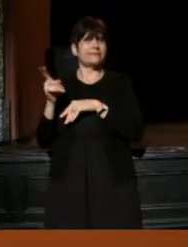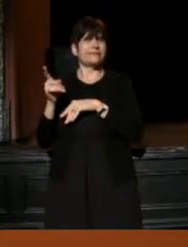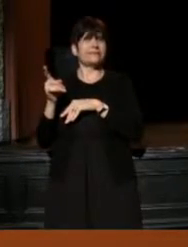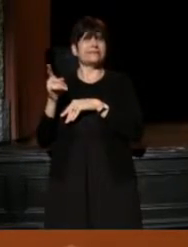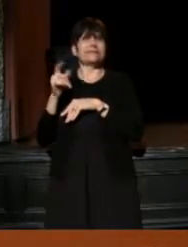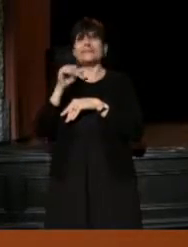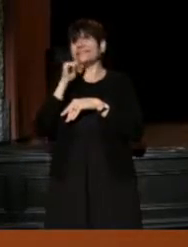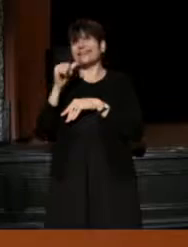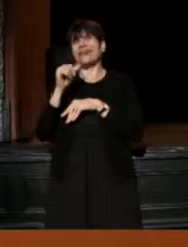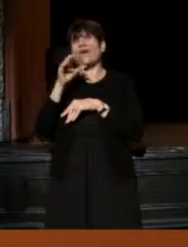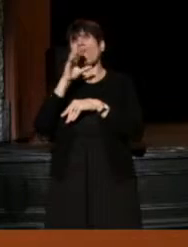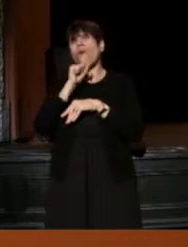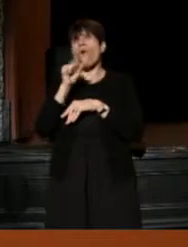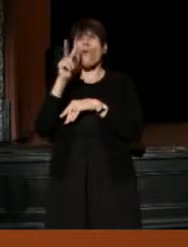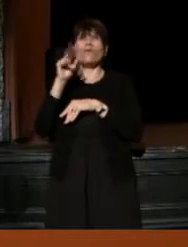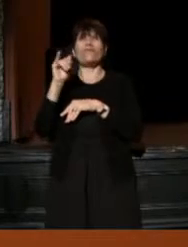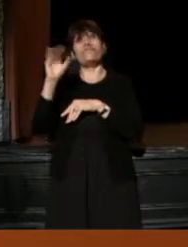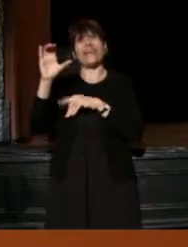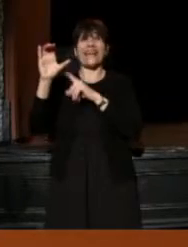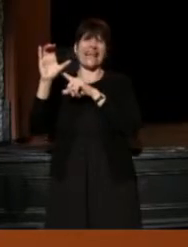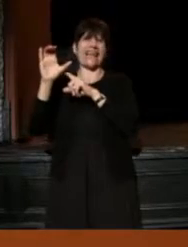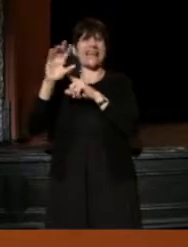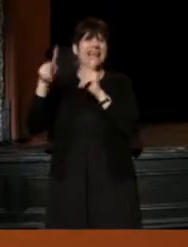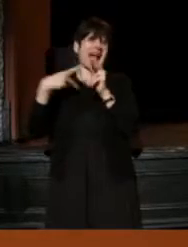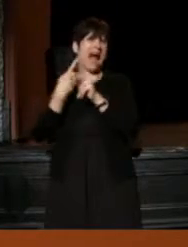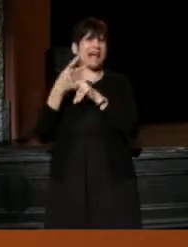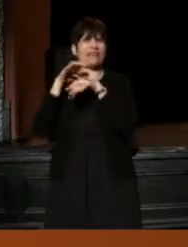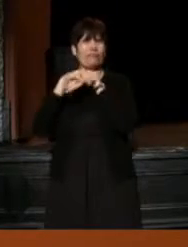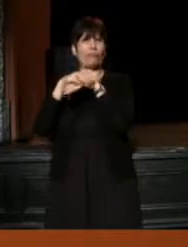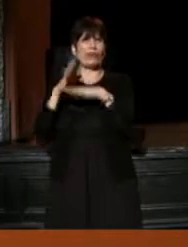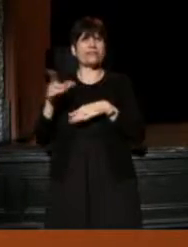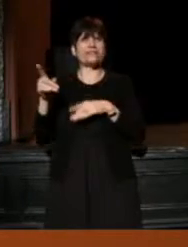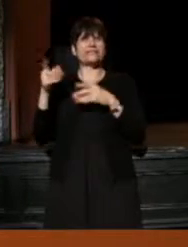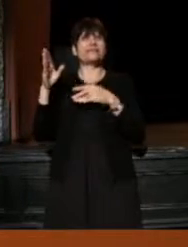as old Vickie kind of Brits. Because Brook was already on the way